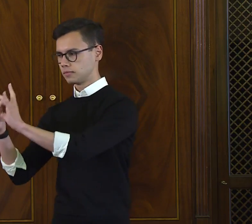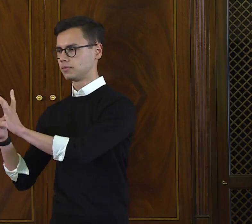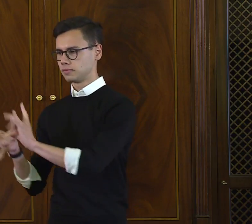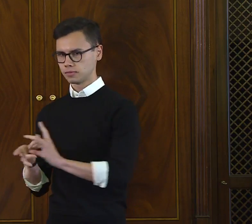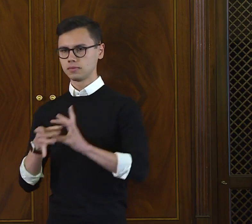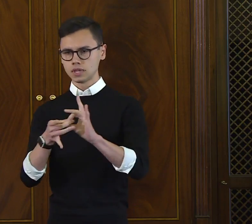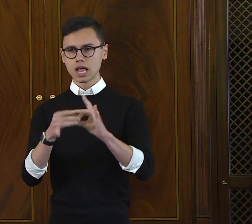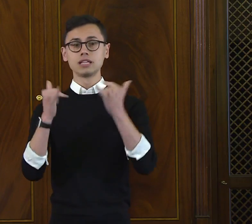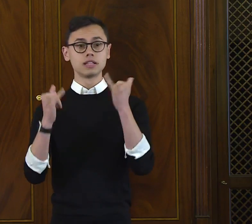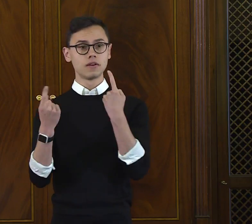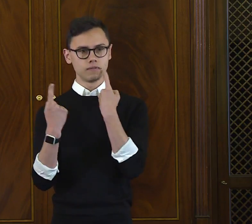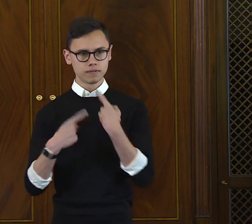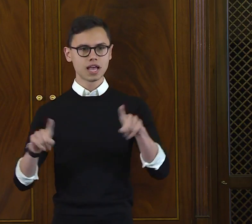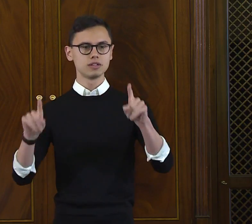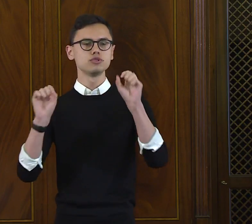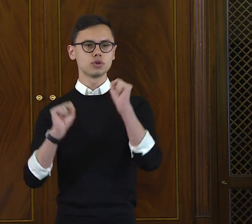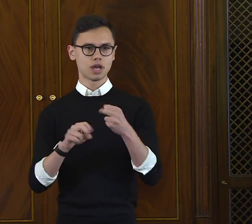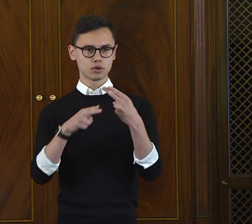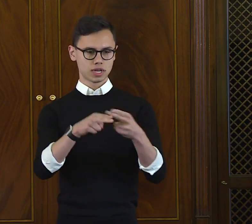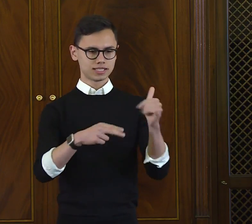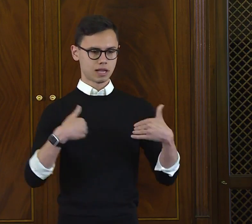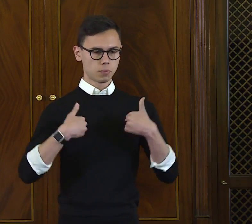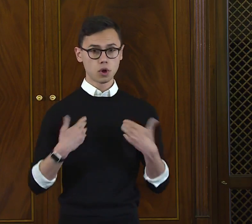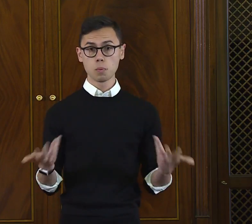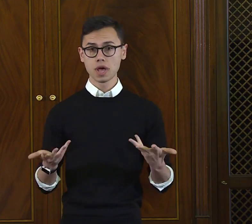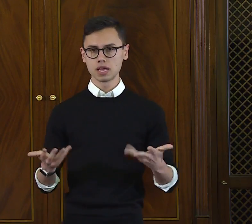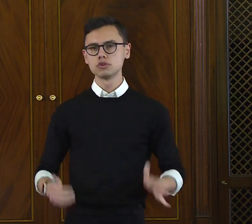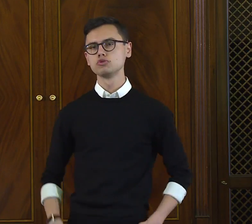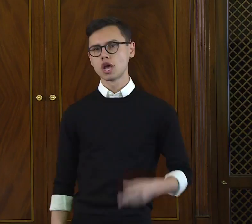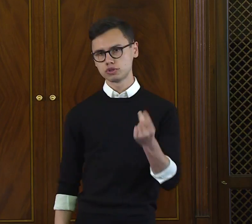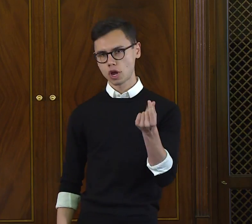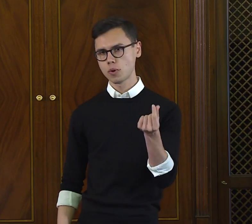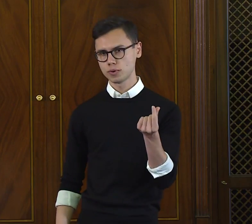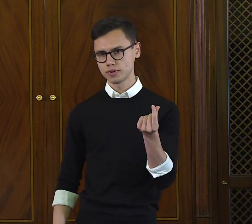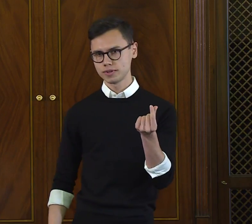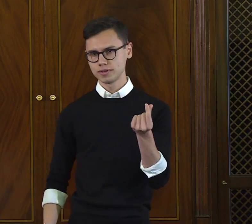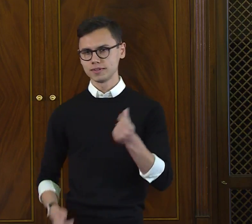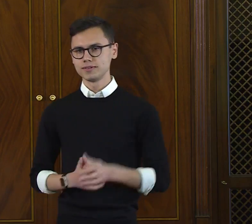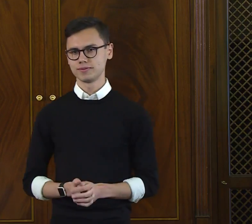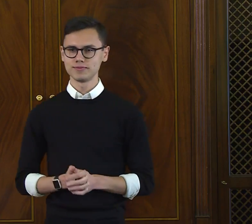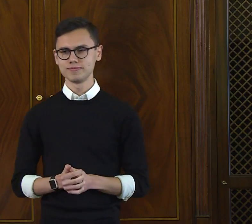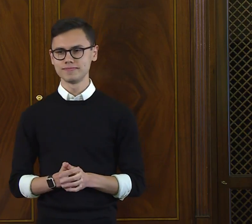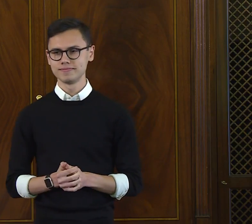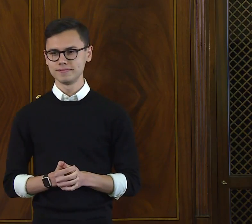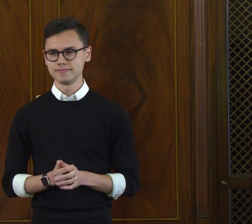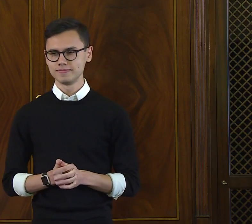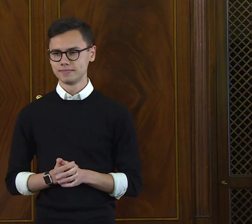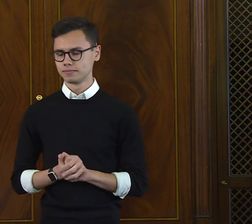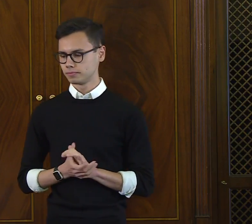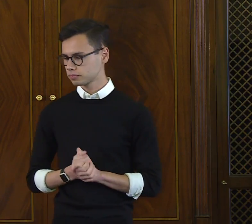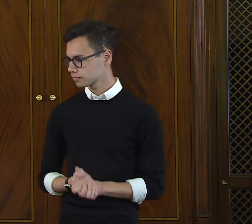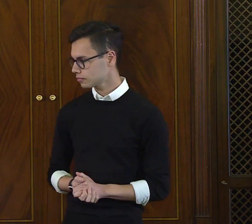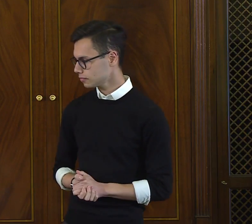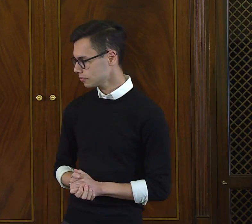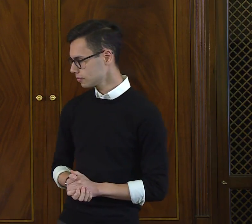So I made the connection between the written word, the paper, a finger spelling, and ultimately a sign, and now I knew that hairy beast was a dog.